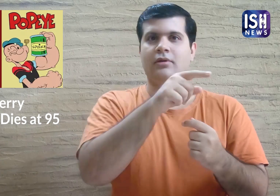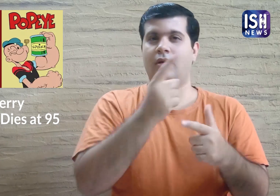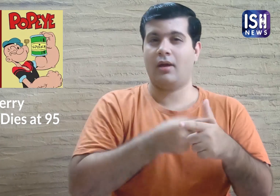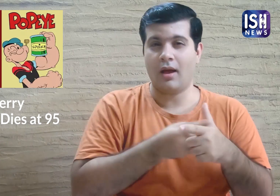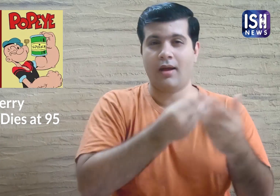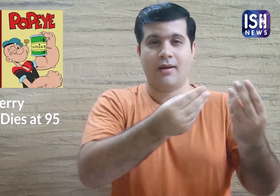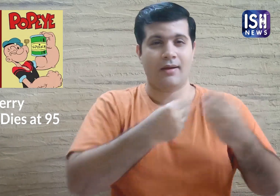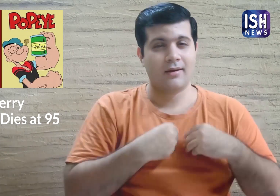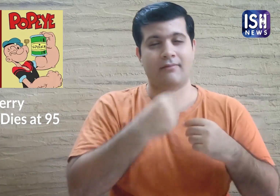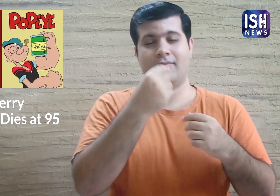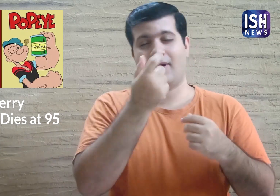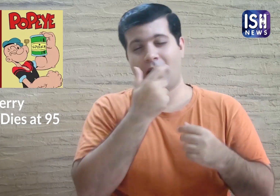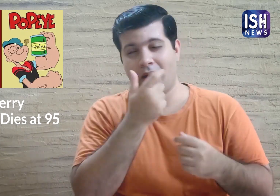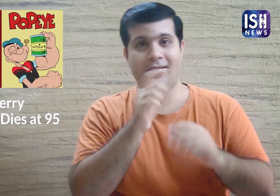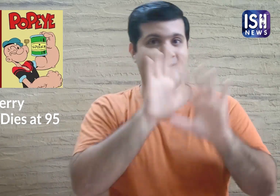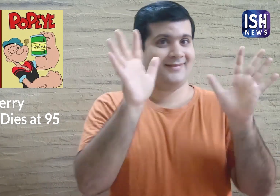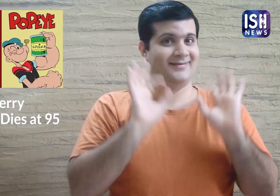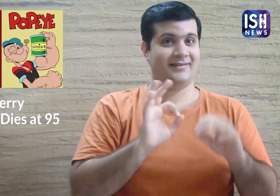These cartoons were so funny and gave children so much happiness.